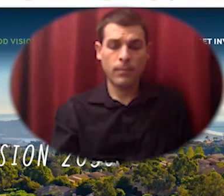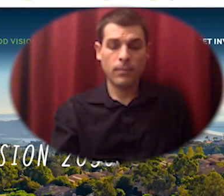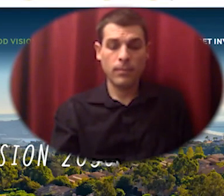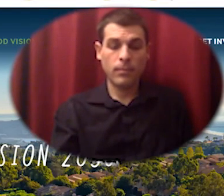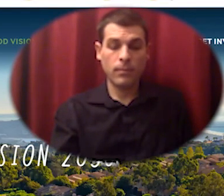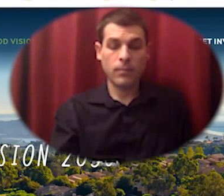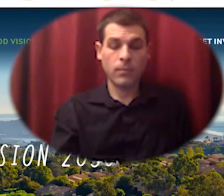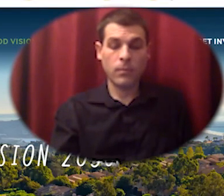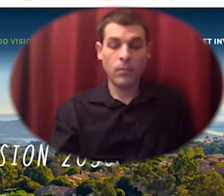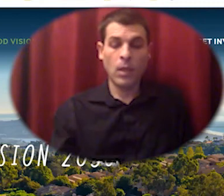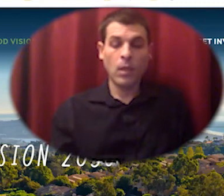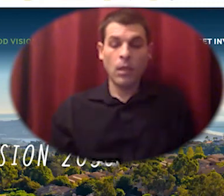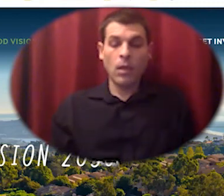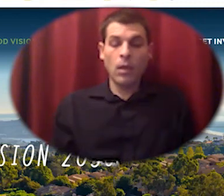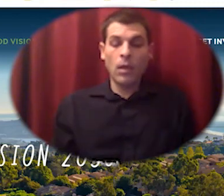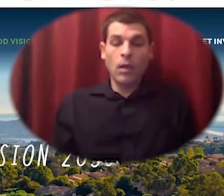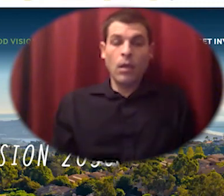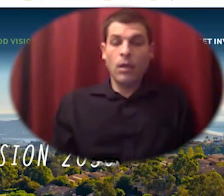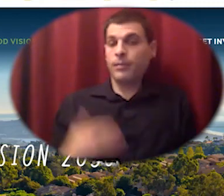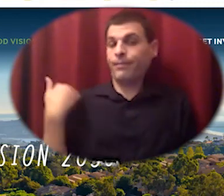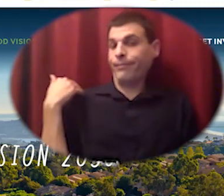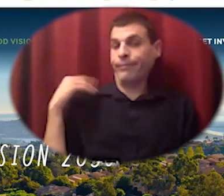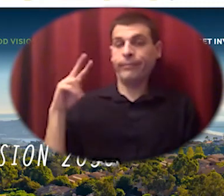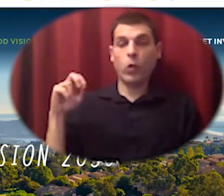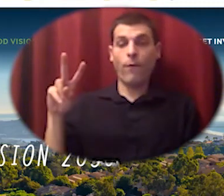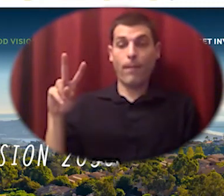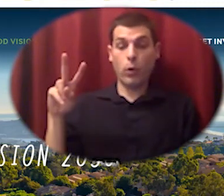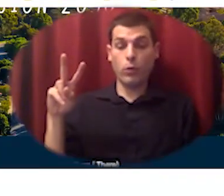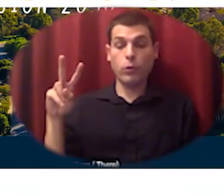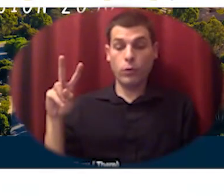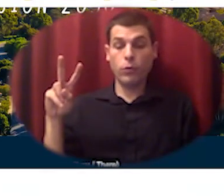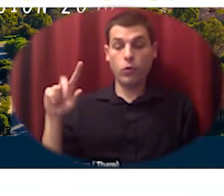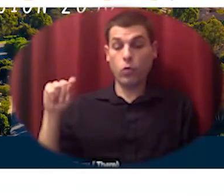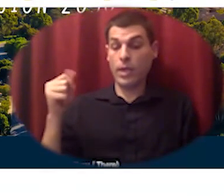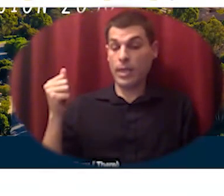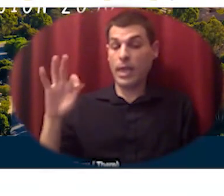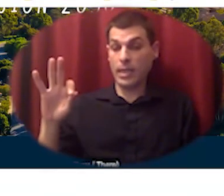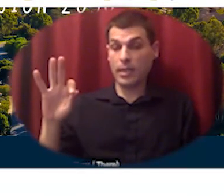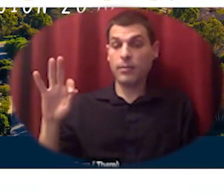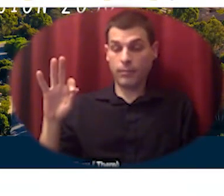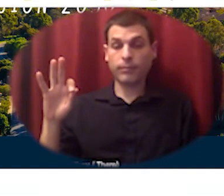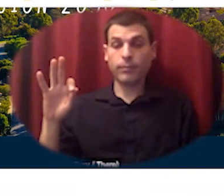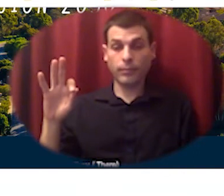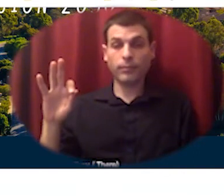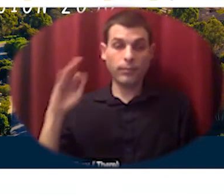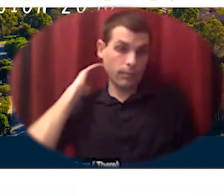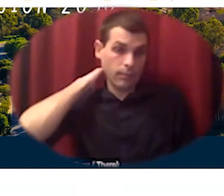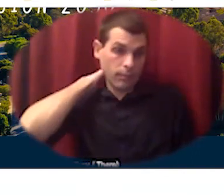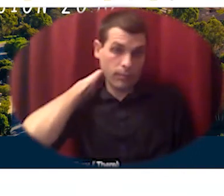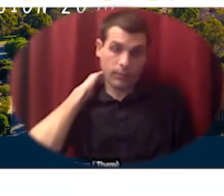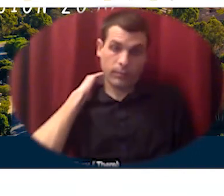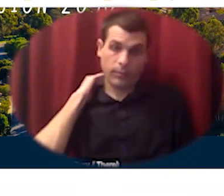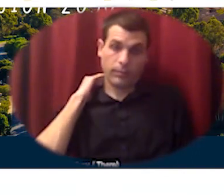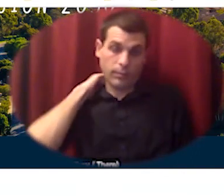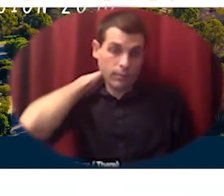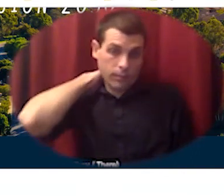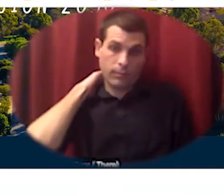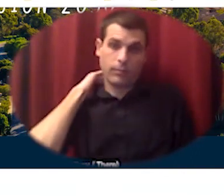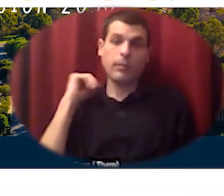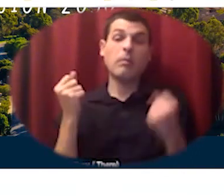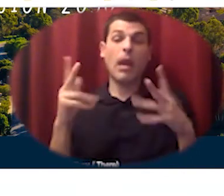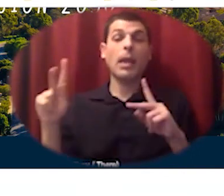in november last year we got together for an event that stakeholders had been organizing for